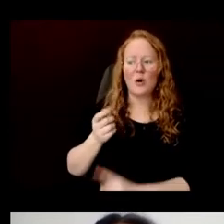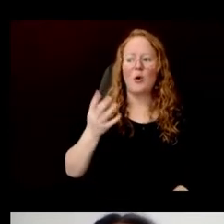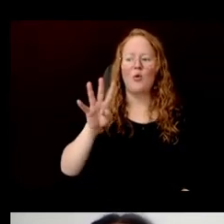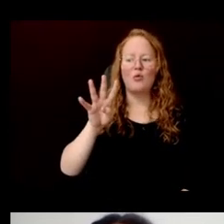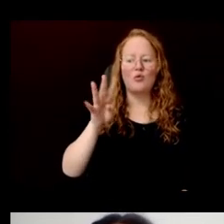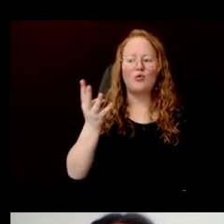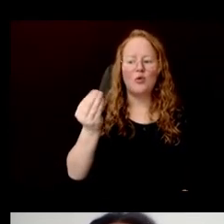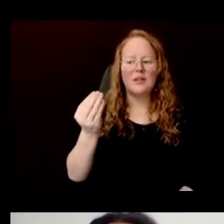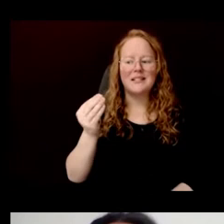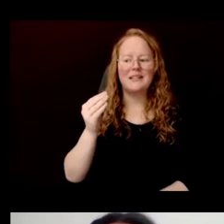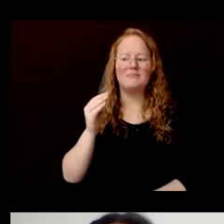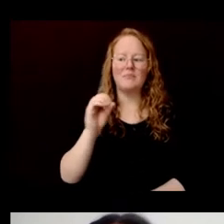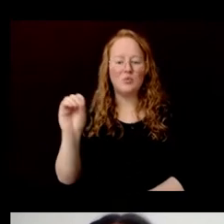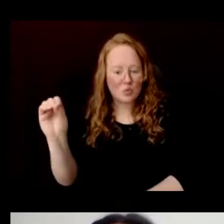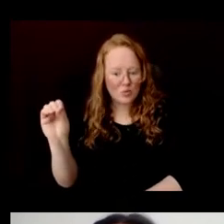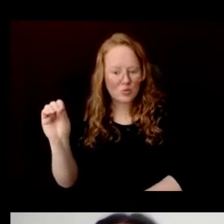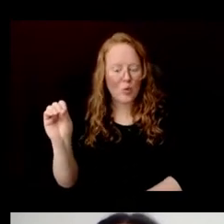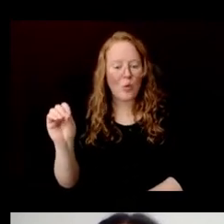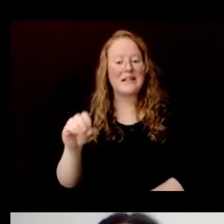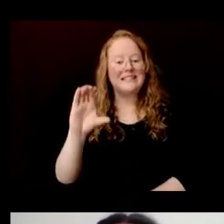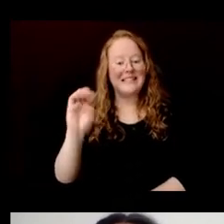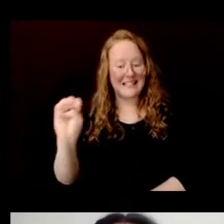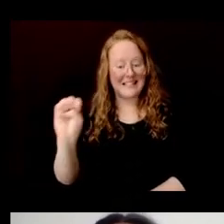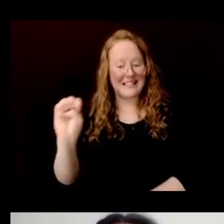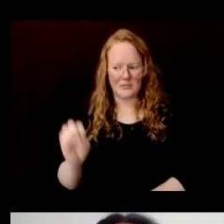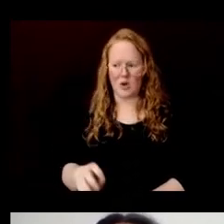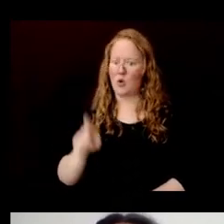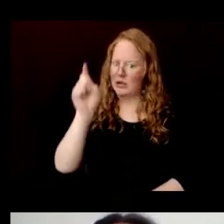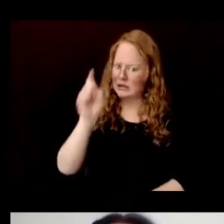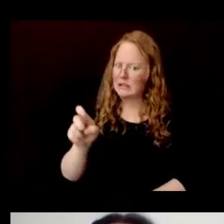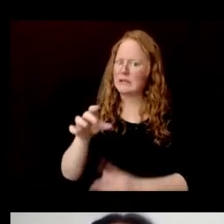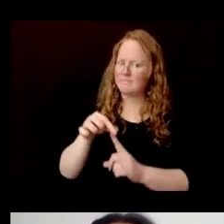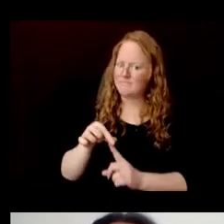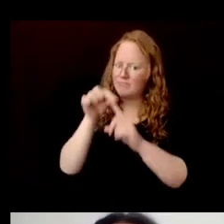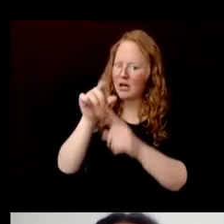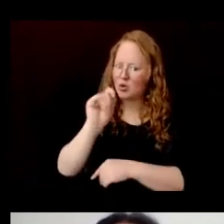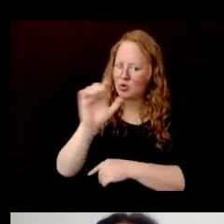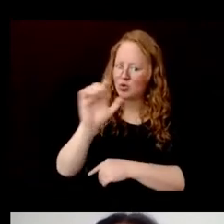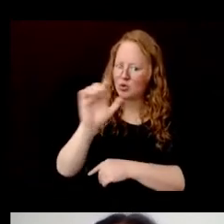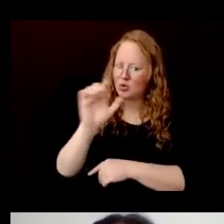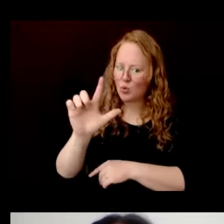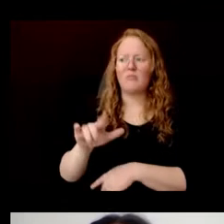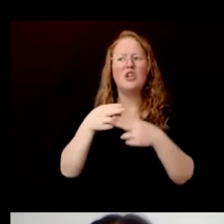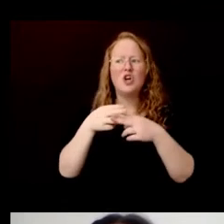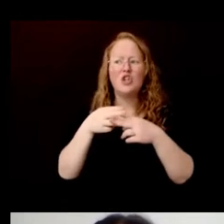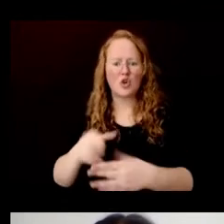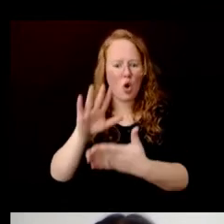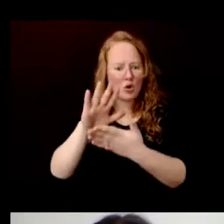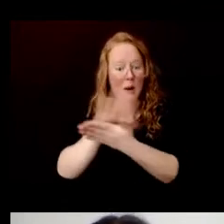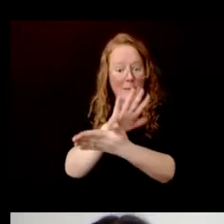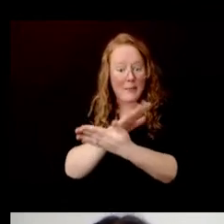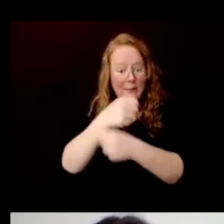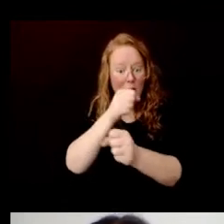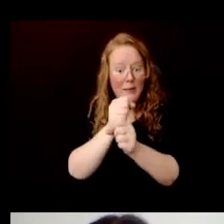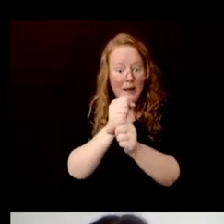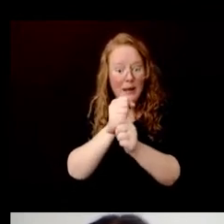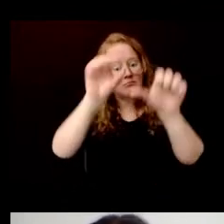To make this kind of paper, we need a special tool called a paper making mold. And a mold is composed of a porous surface.